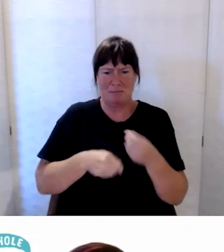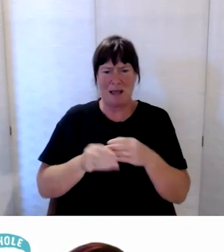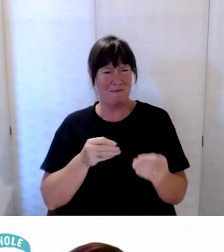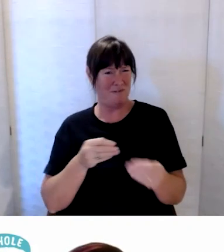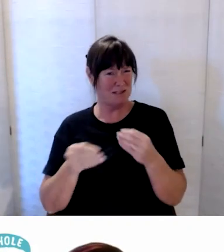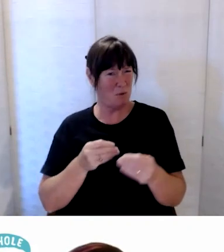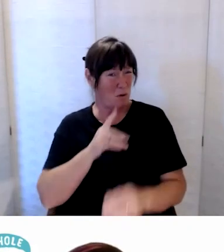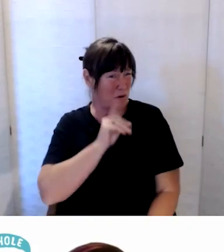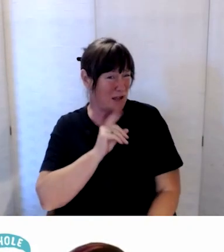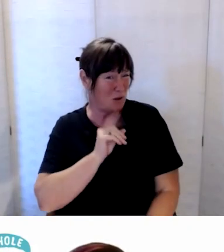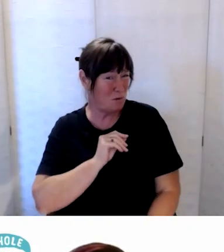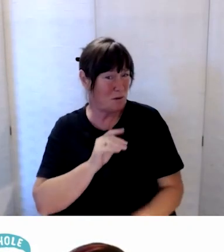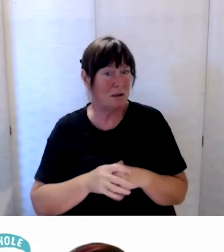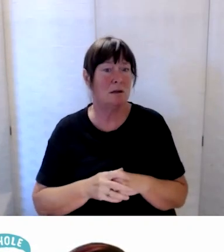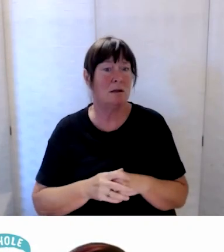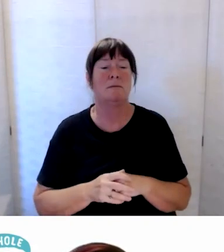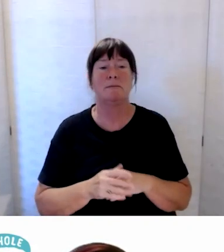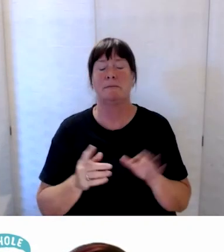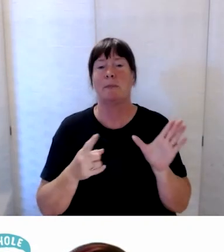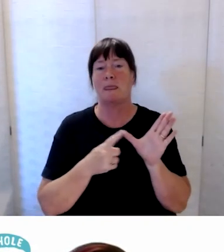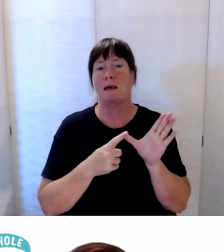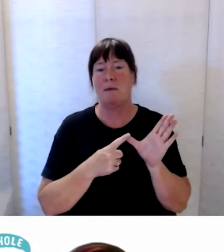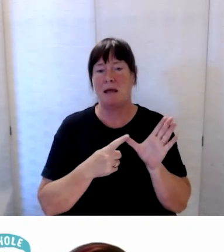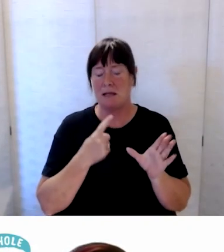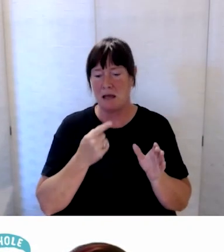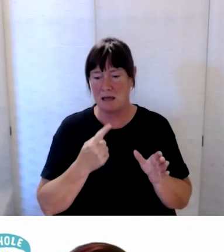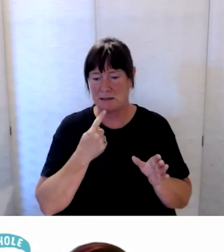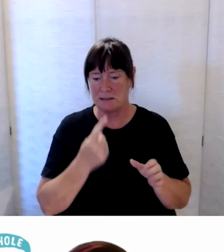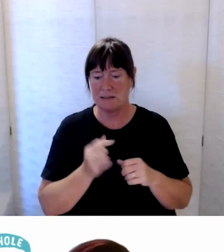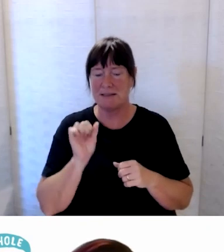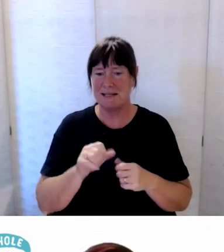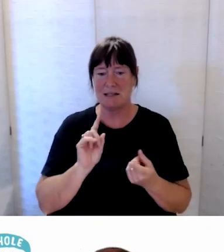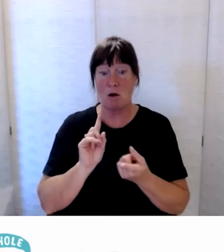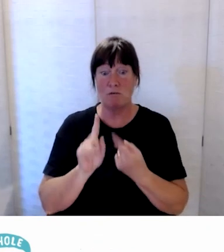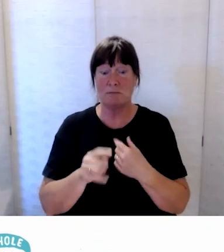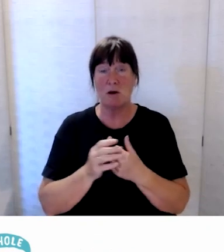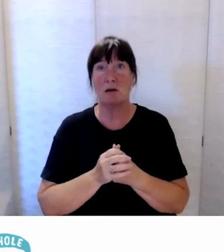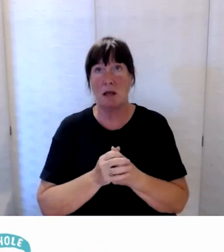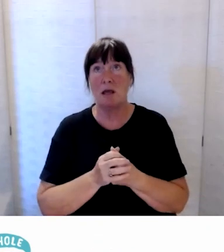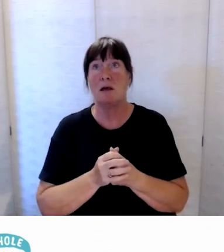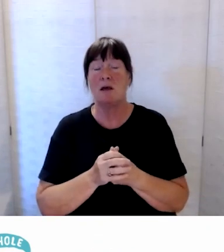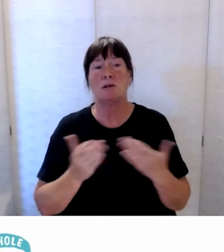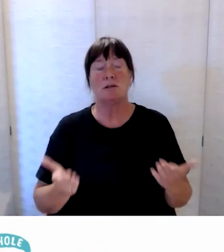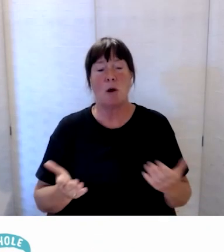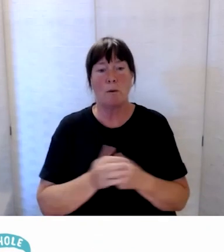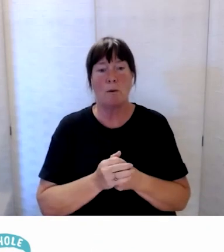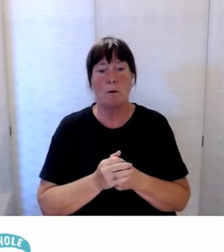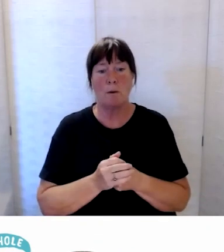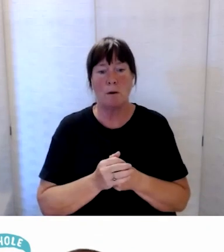Kia ora it’s Amanda speaking Prudence, I’ll respond to that. So in the immediate response,